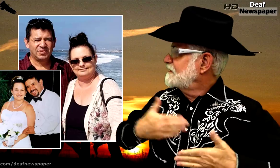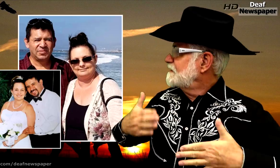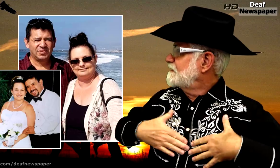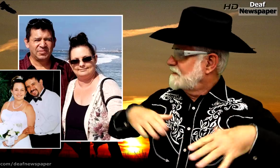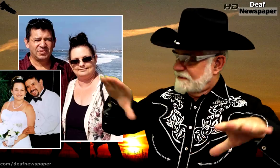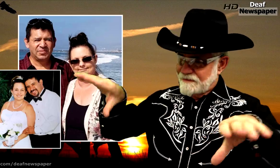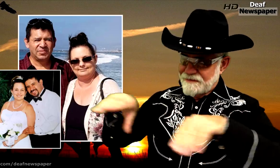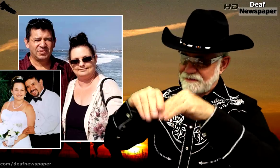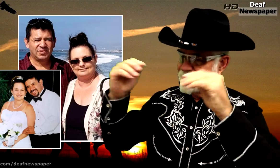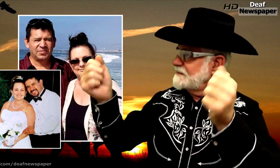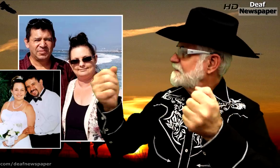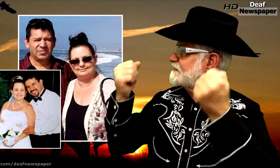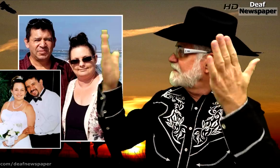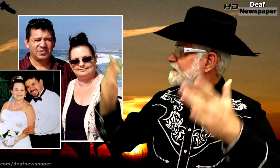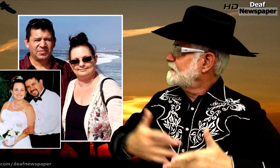Happy Wedding Anniversary! May your love stay in your heart. Don't leak it.